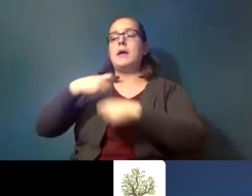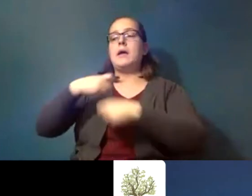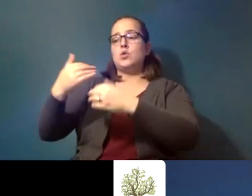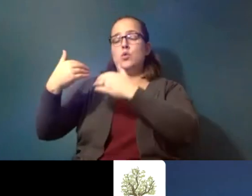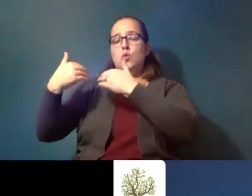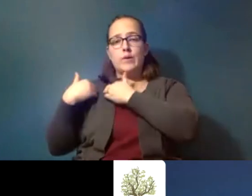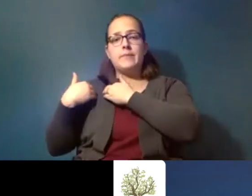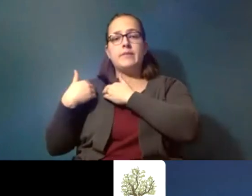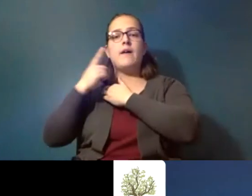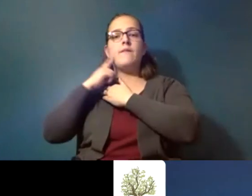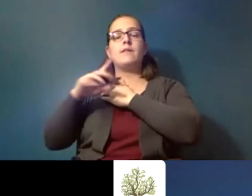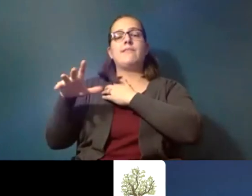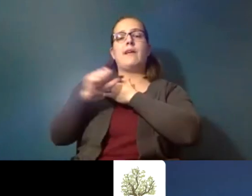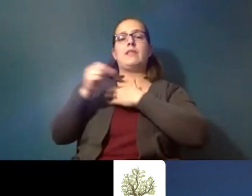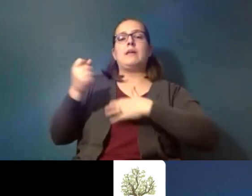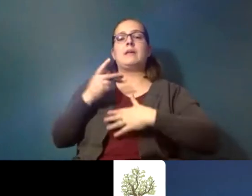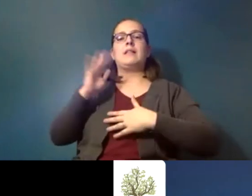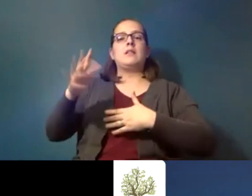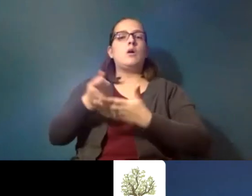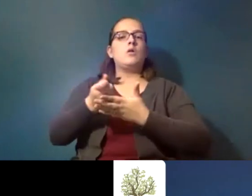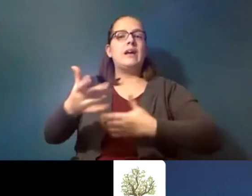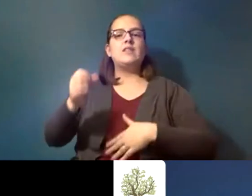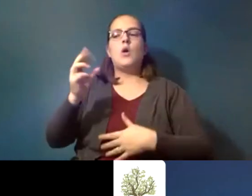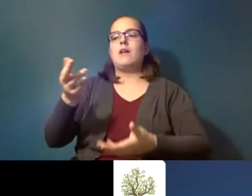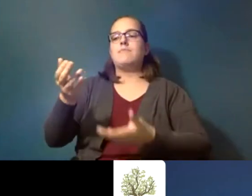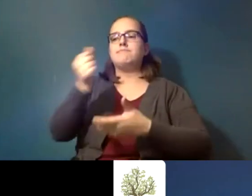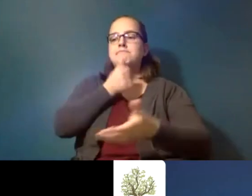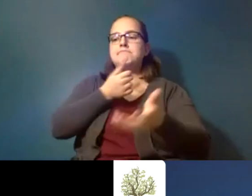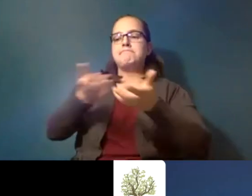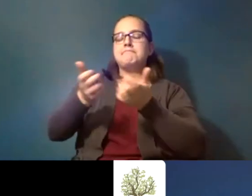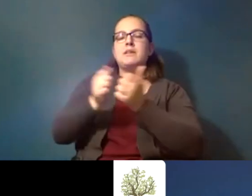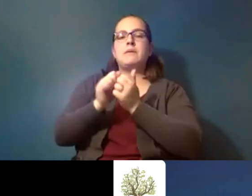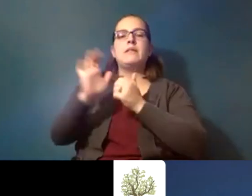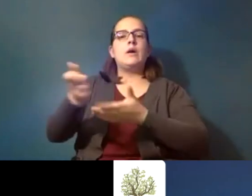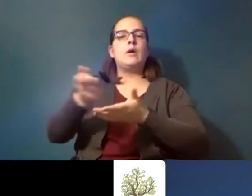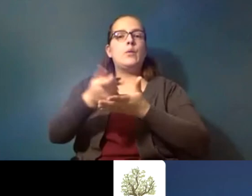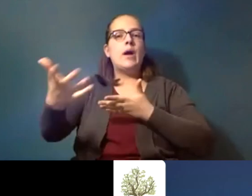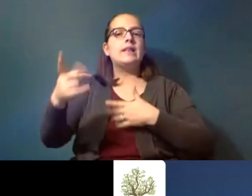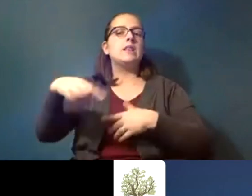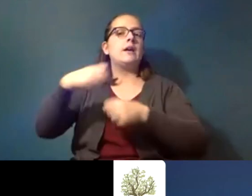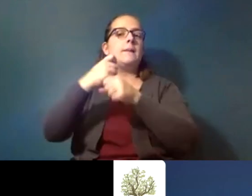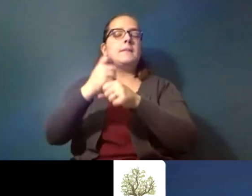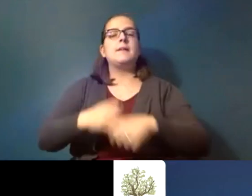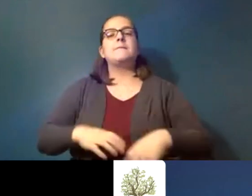for taking back their waste or for dealing with the waste they're producing um a good example of